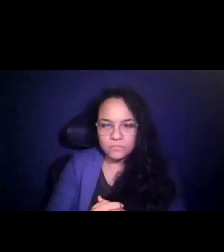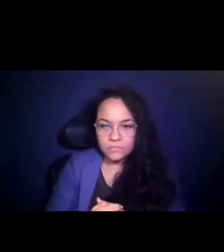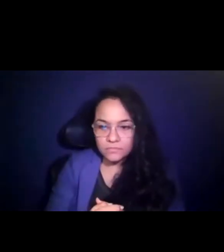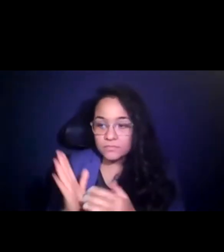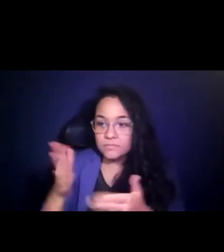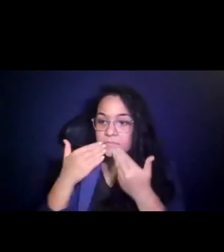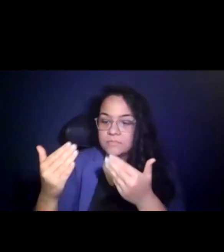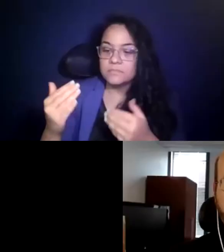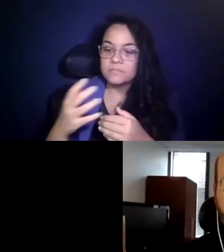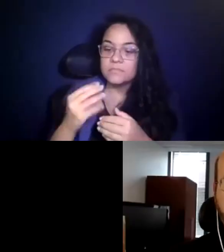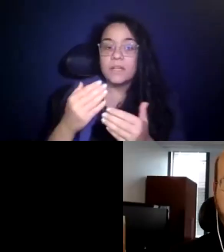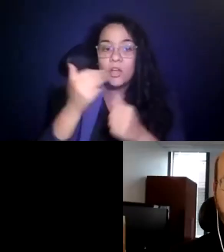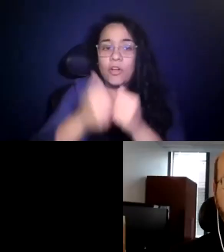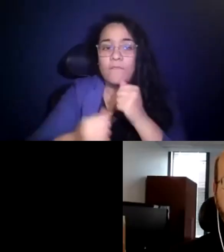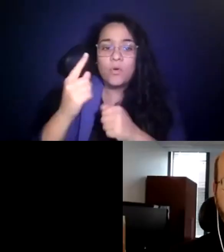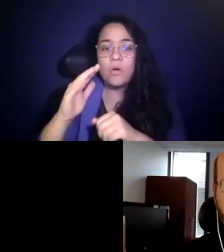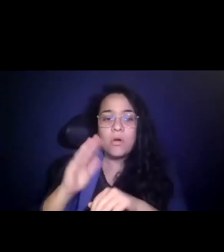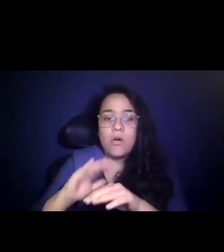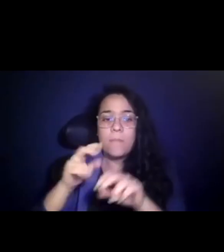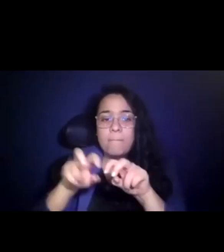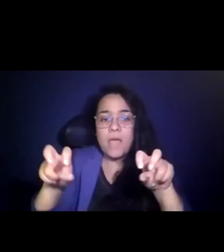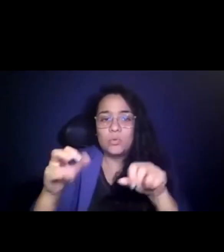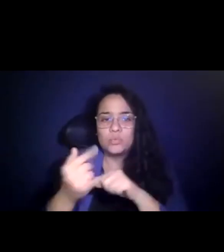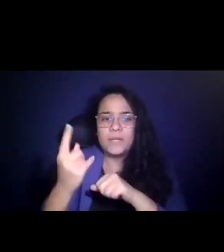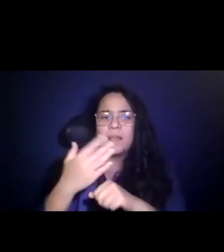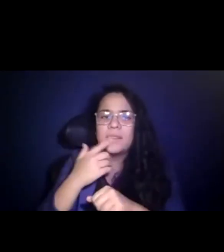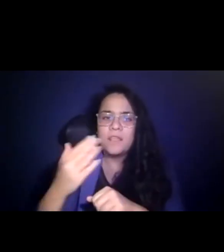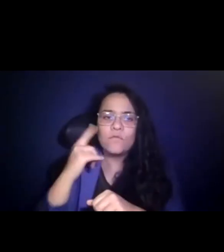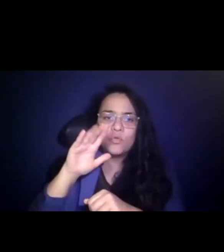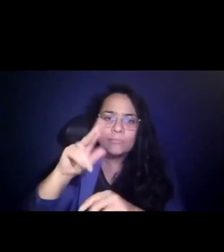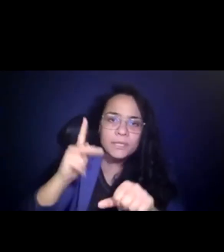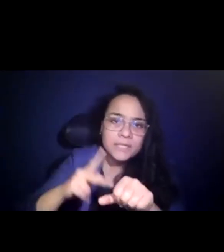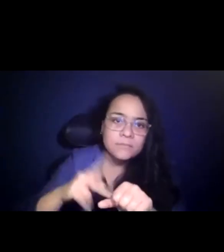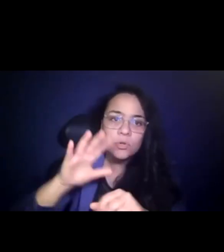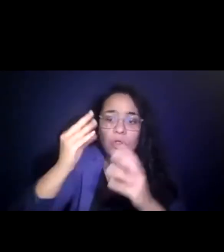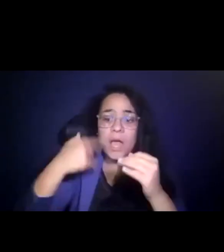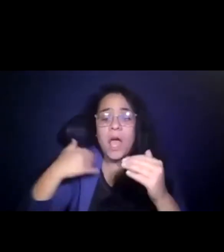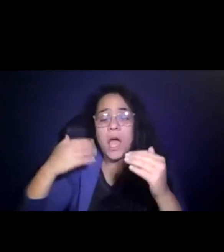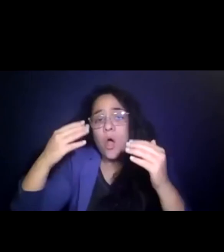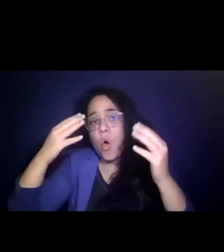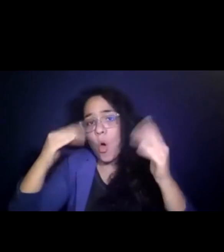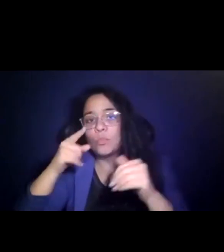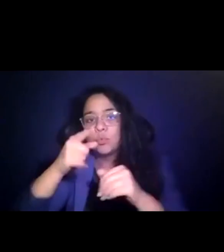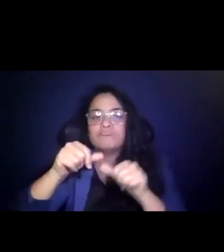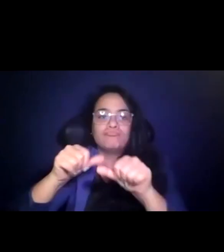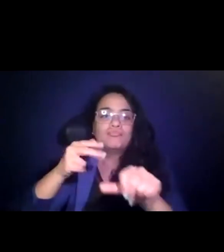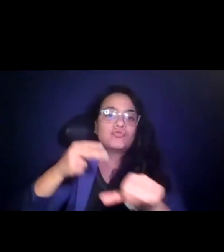15:24:50 And thank you everyone who was on our panel today for all your participation and thoughts. 15:24:53 I hope you all continue to join us in our national conversation.